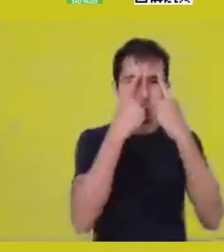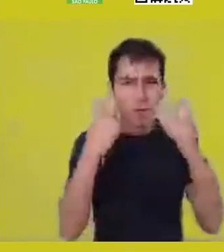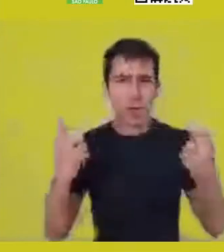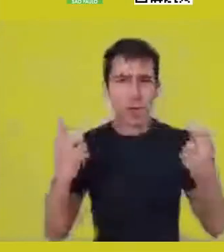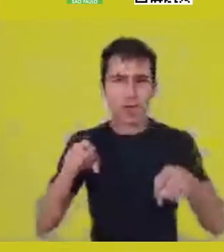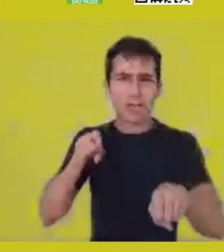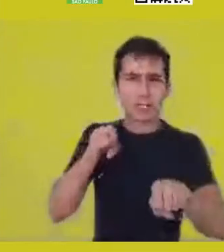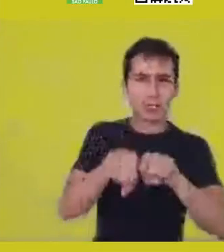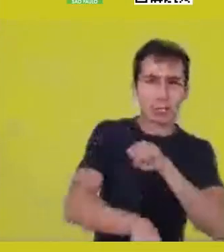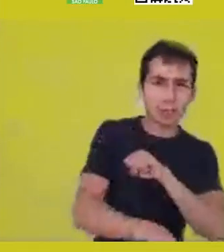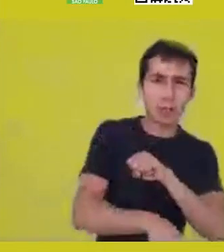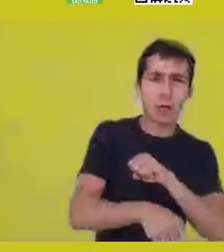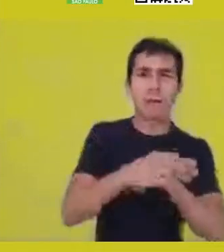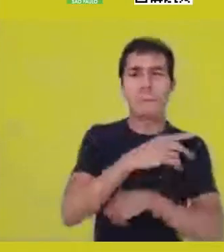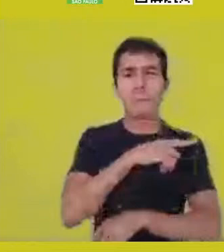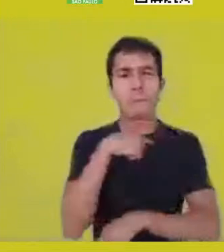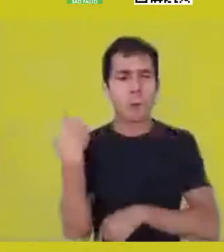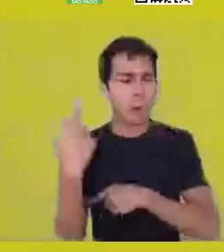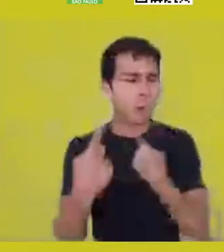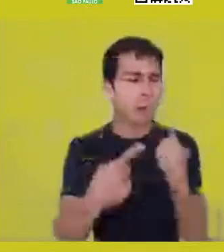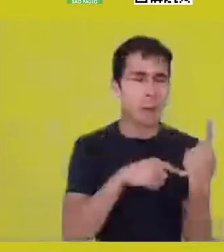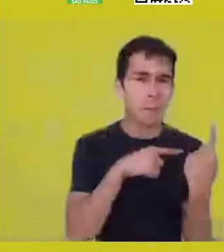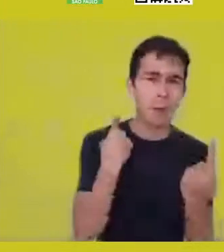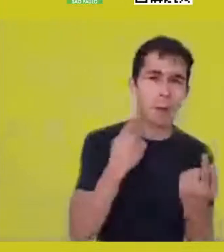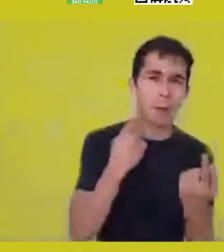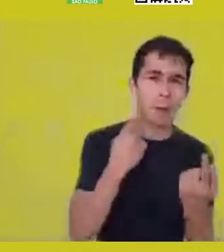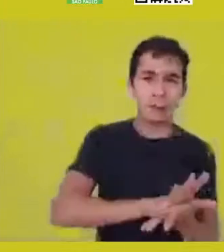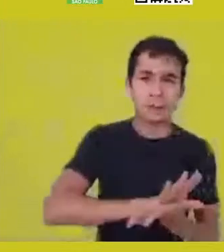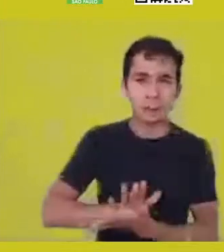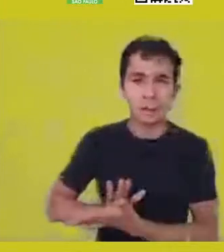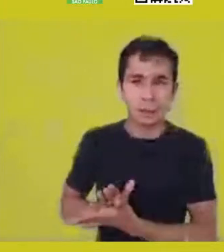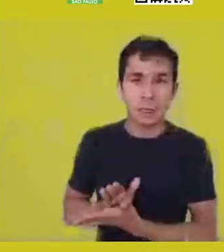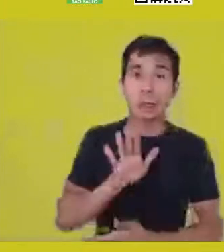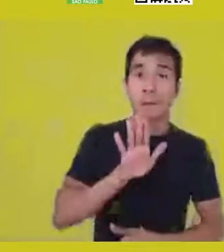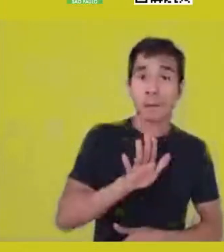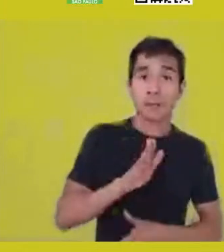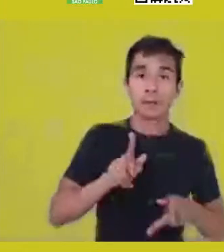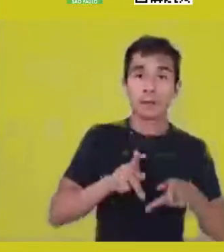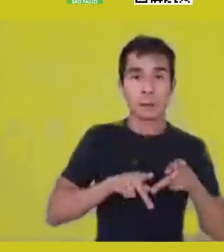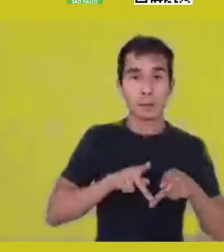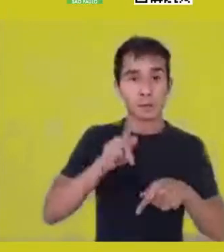death and destruction, how did the black population in Brazil